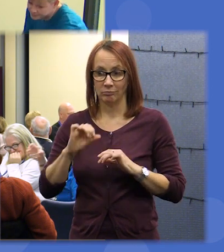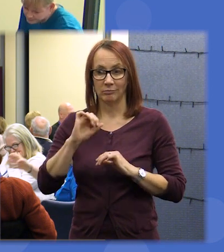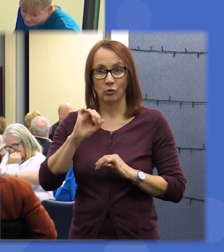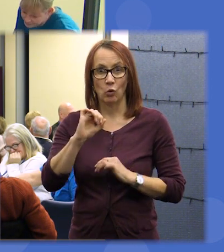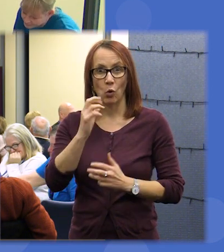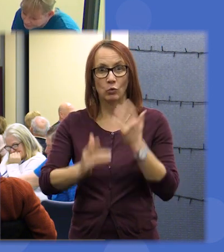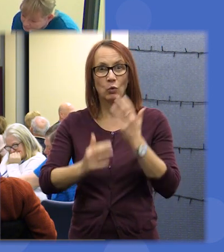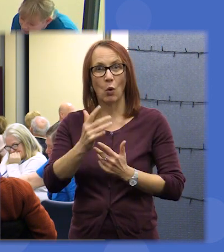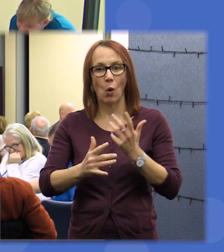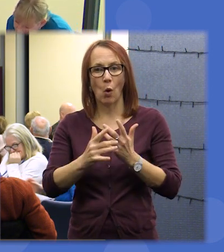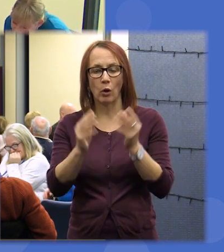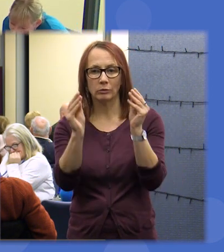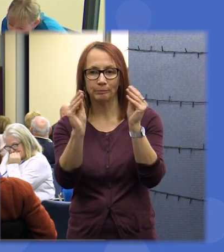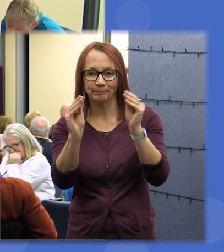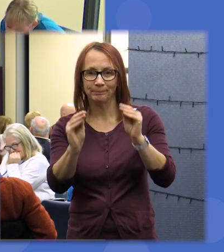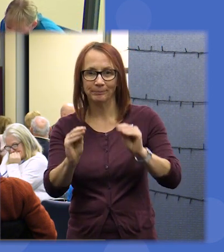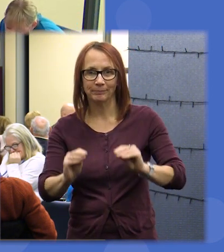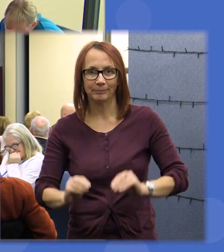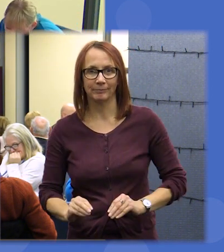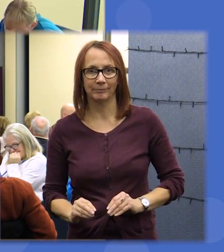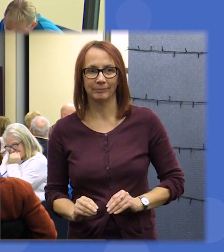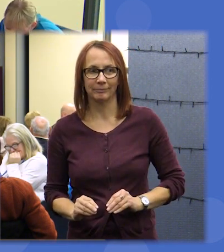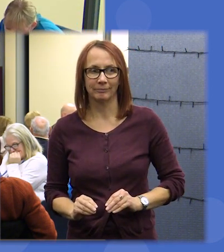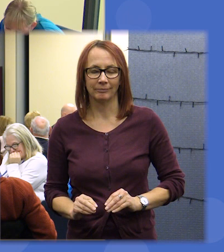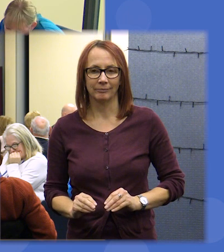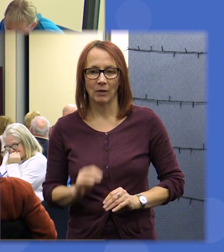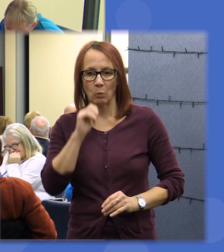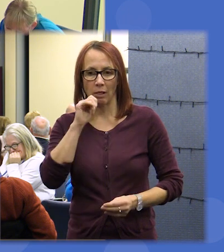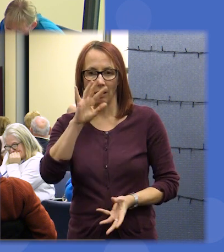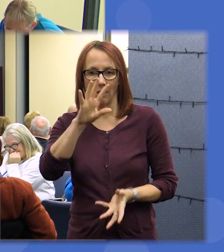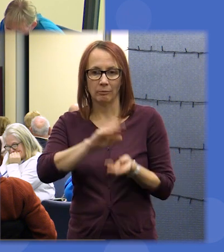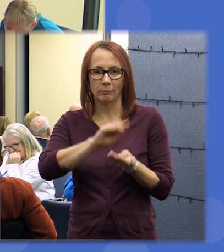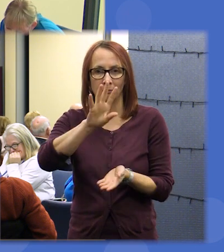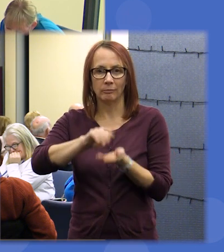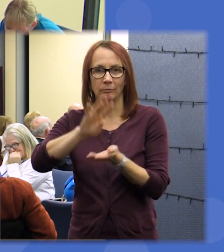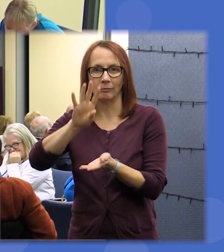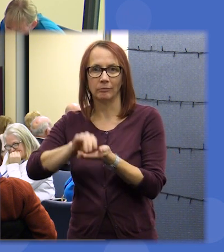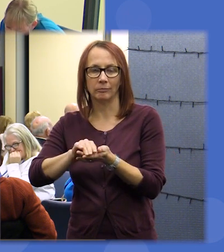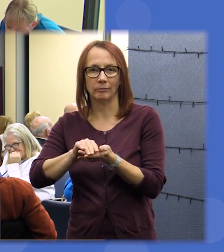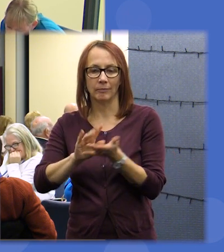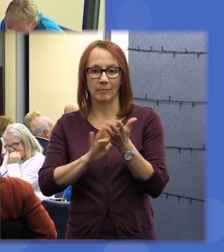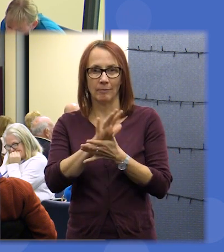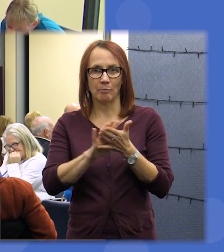into a sheets which is tallying them as we go so what that means is that in the